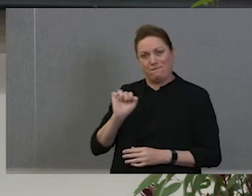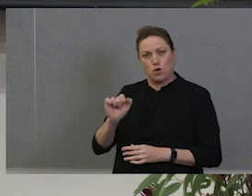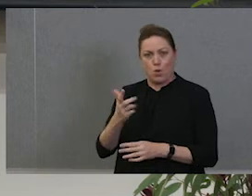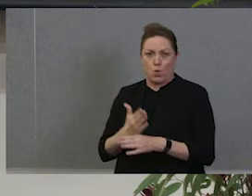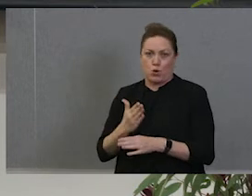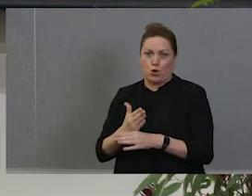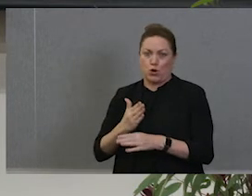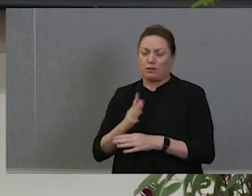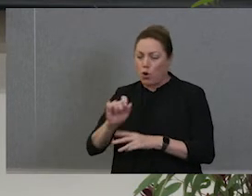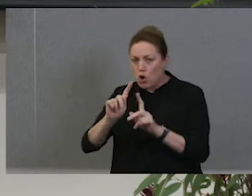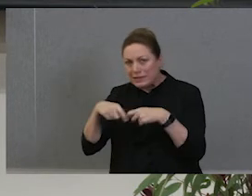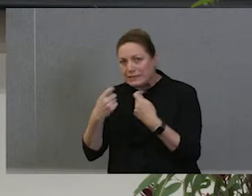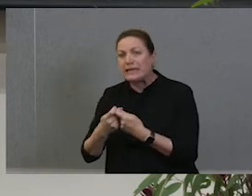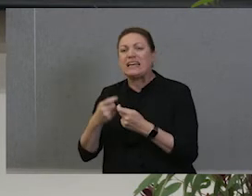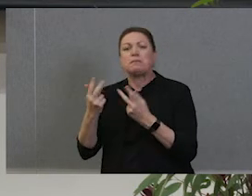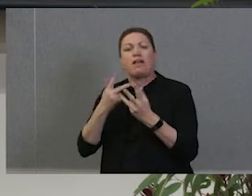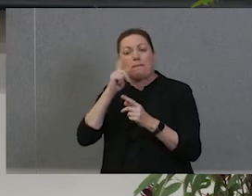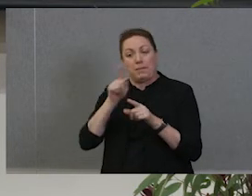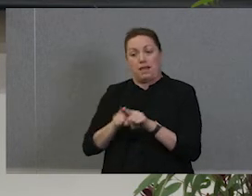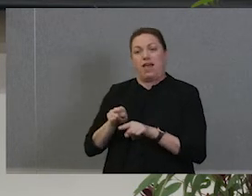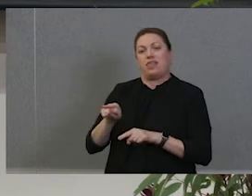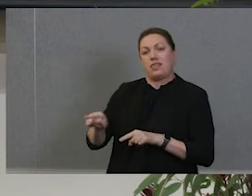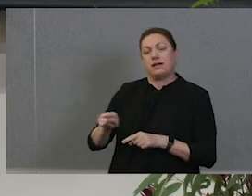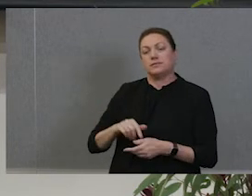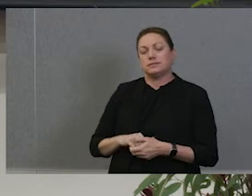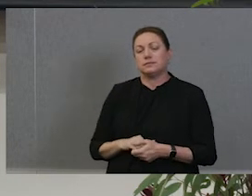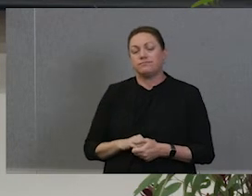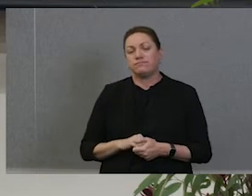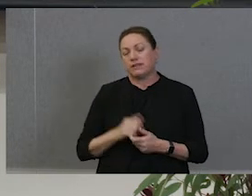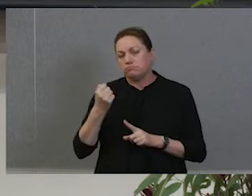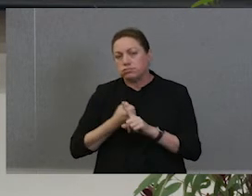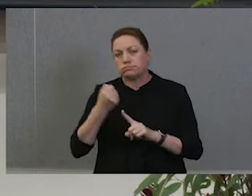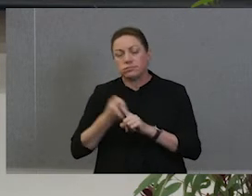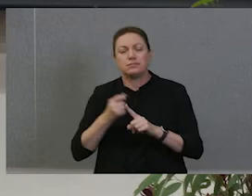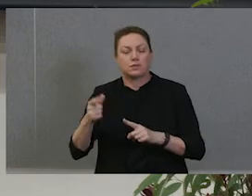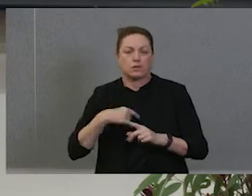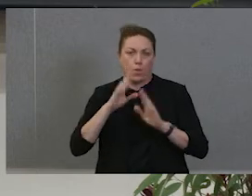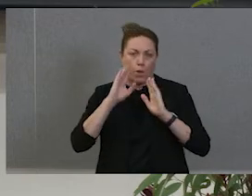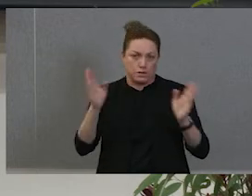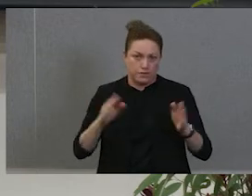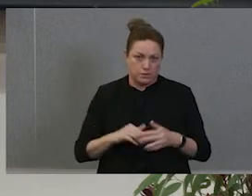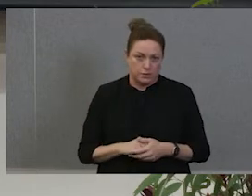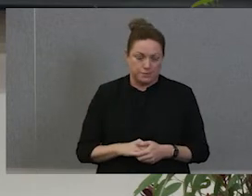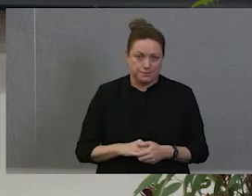of others like her in the world of philanthropy, so it's absolutely wonderful to have you both here. So